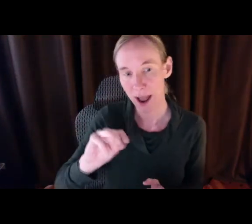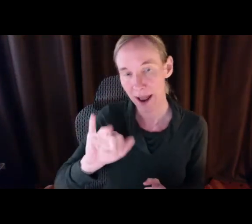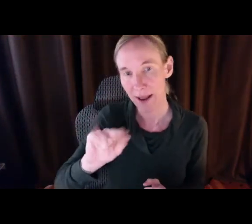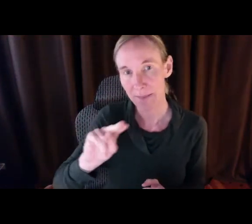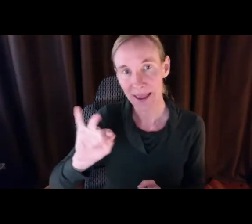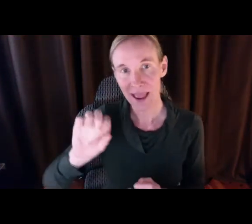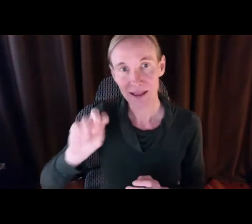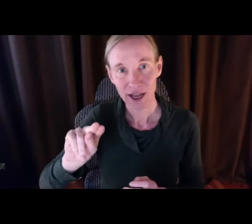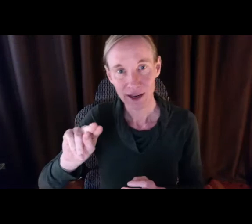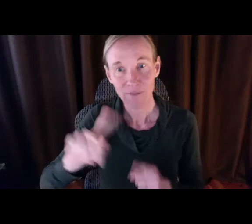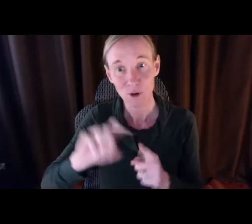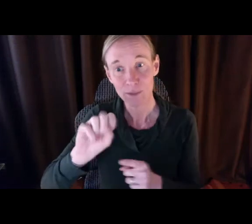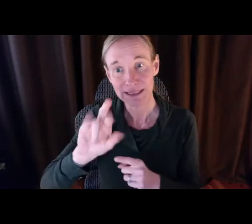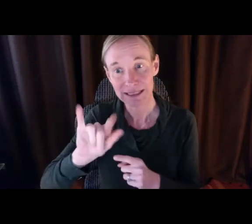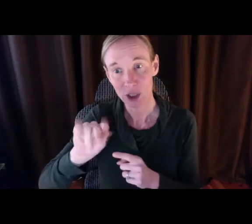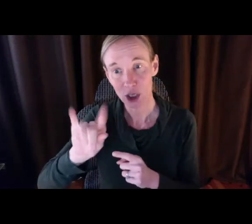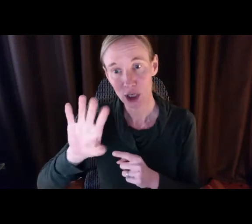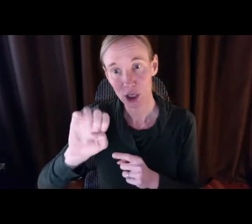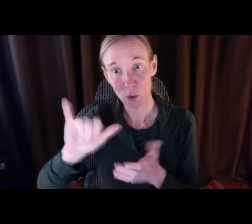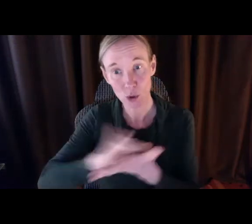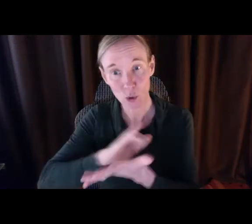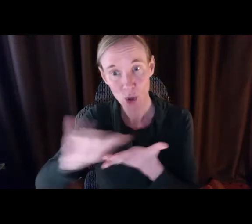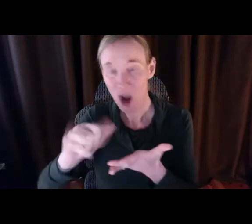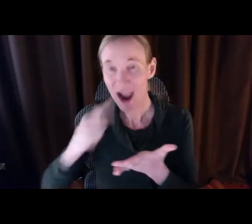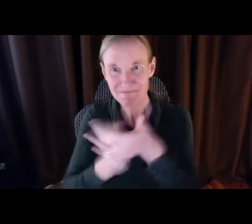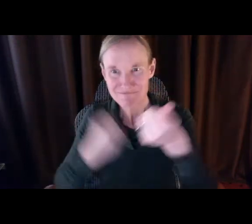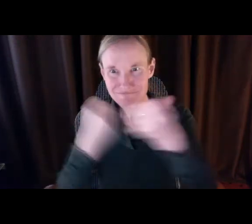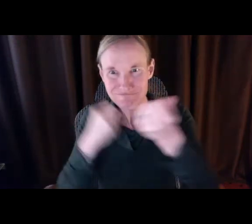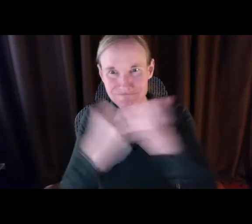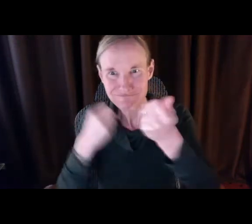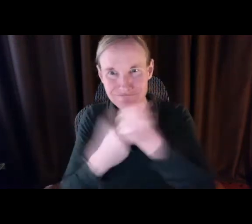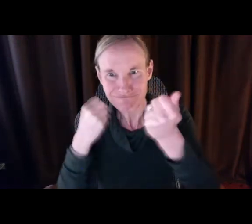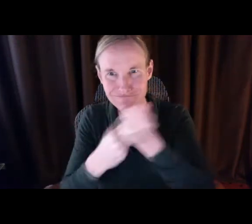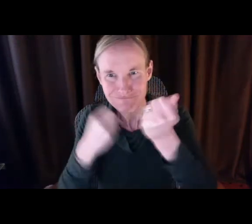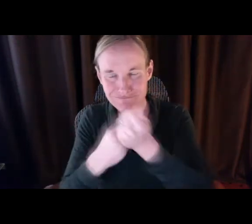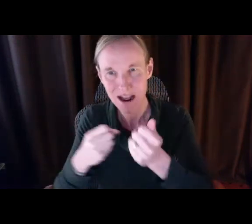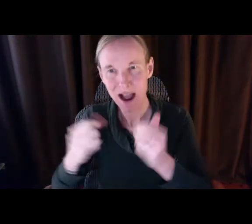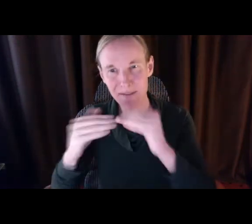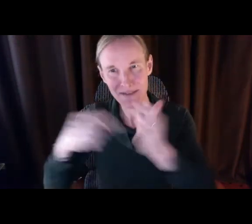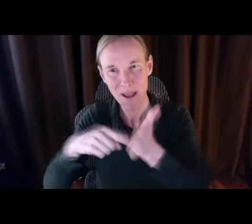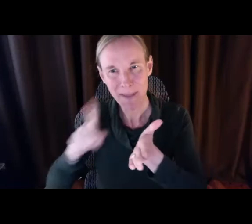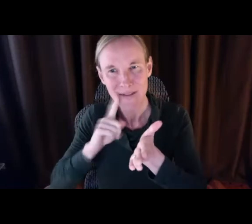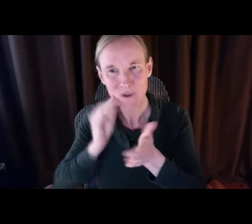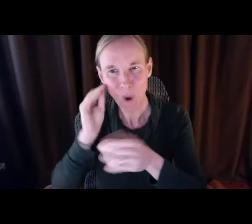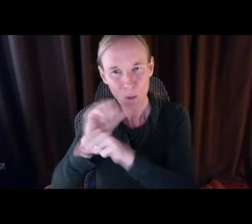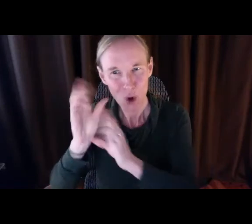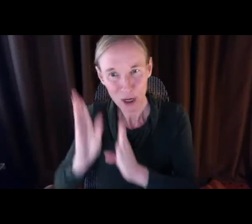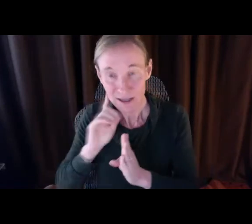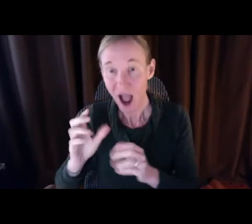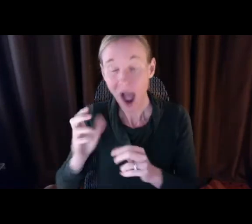» Good morning. I'm Senator John Mannion from Syracuse New York and I'm thrilled to